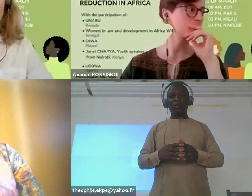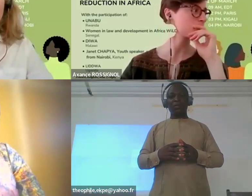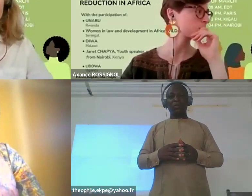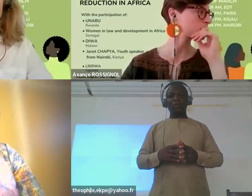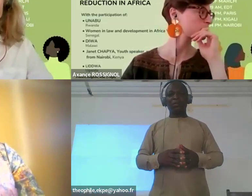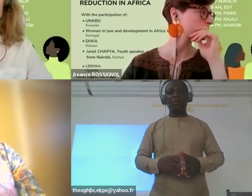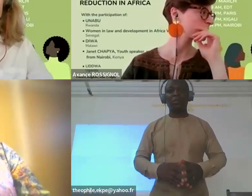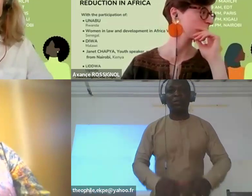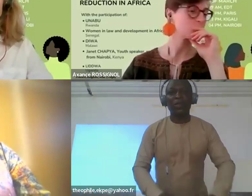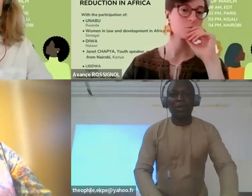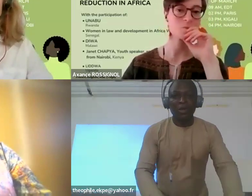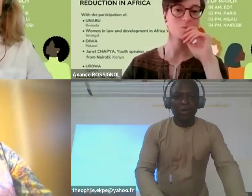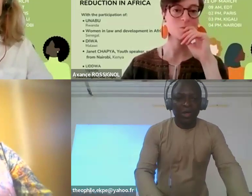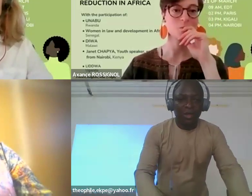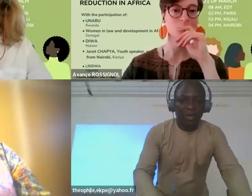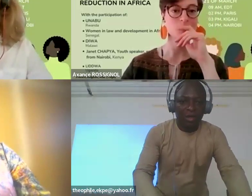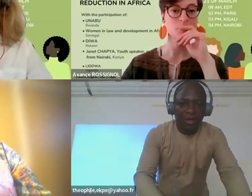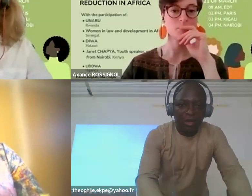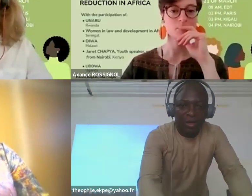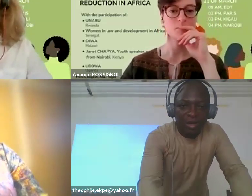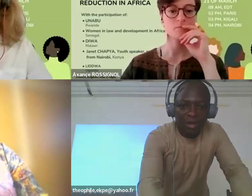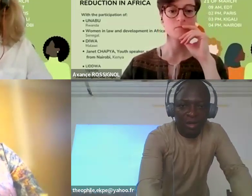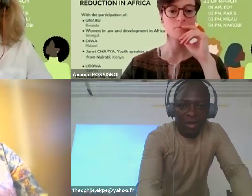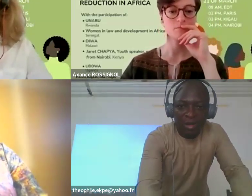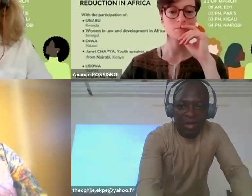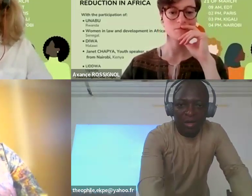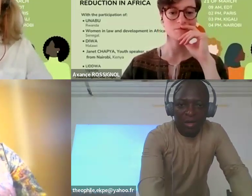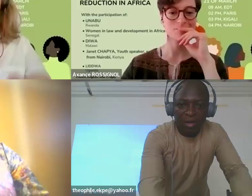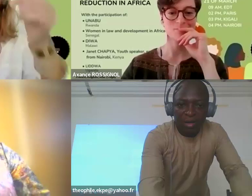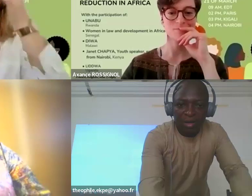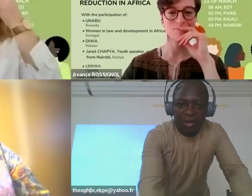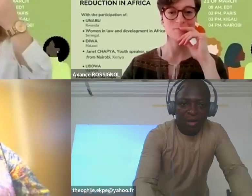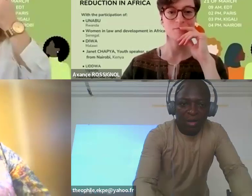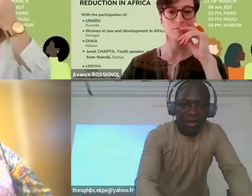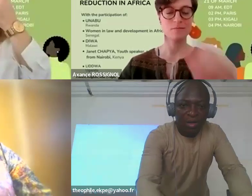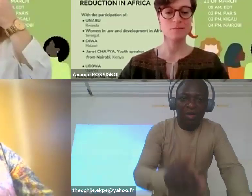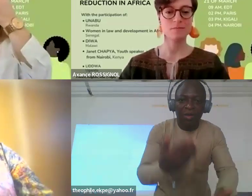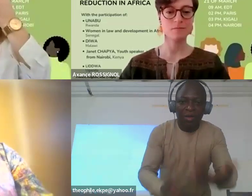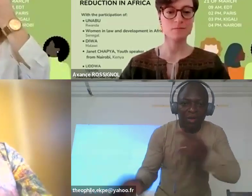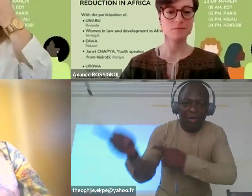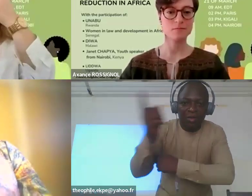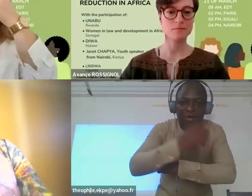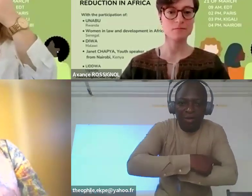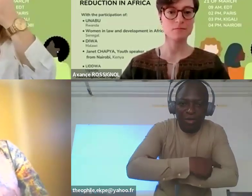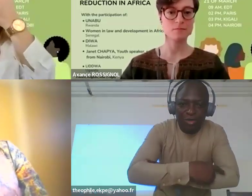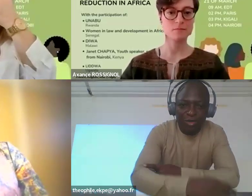Hi Monsieur Theophile, while we are welcoming all the participants